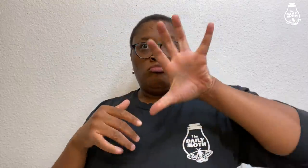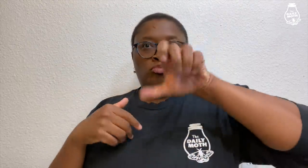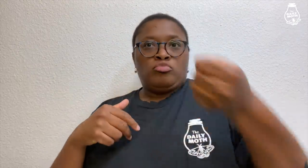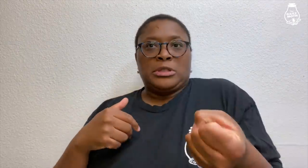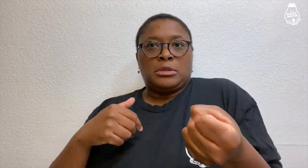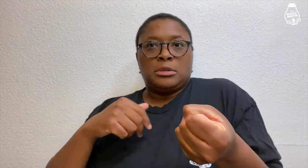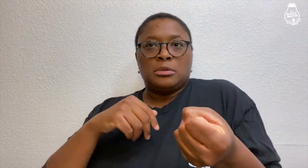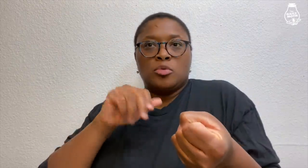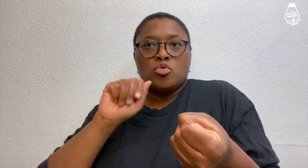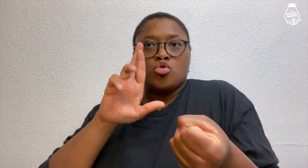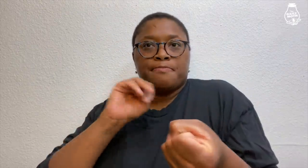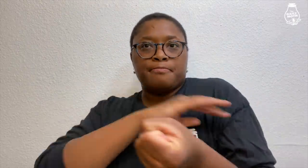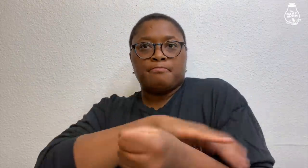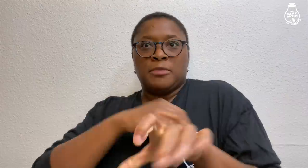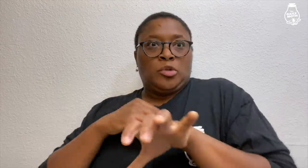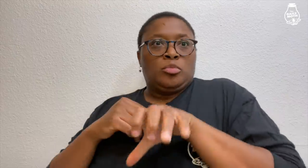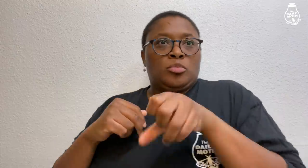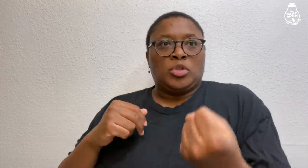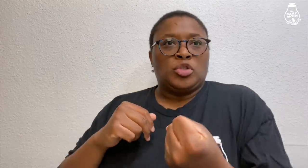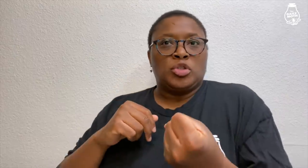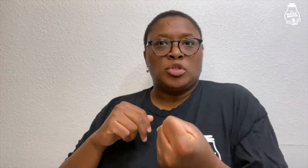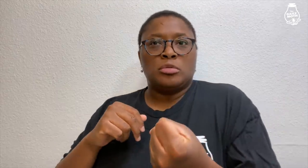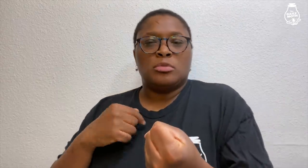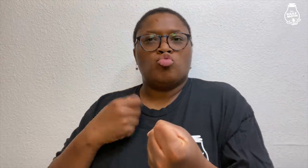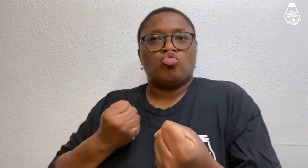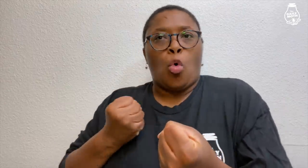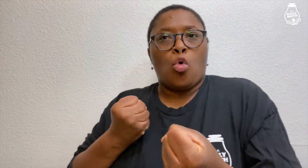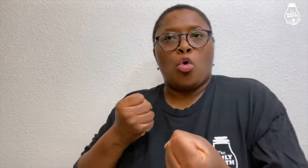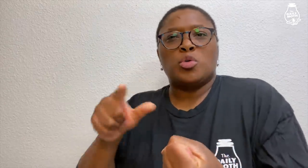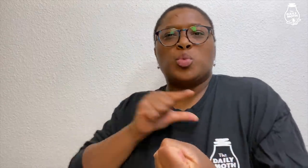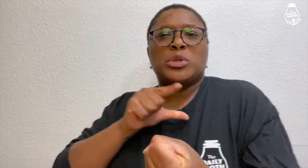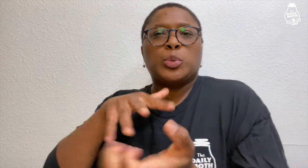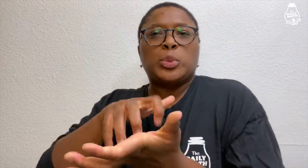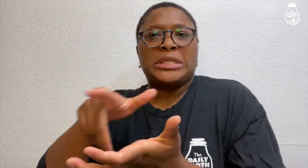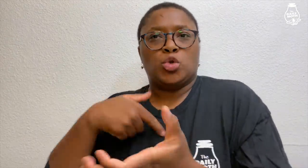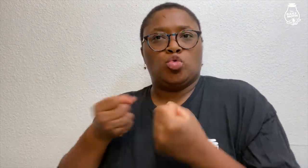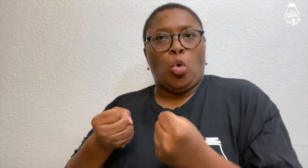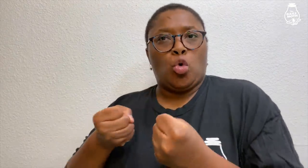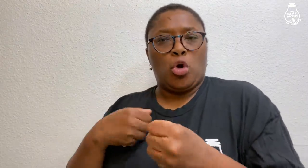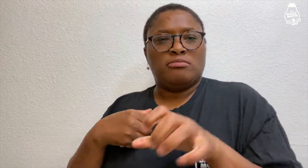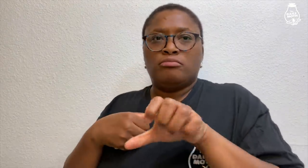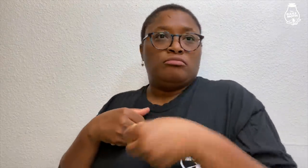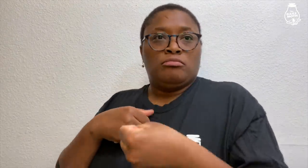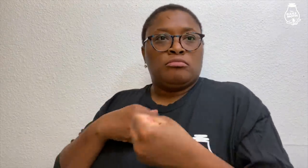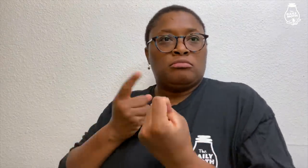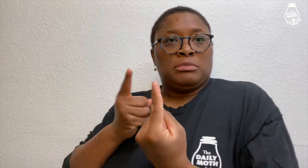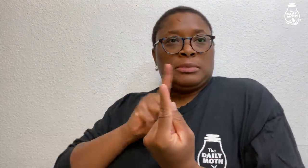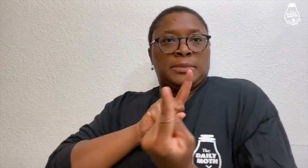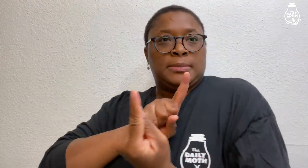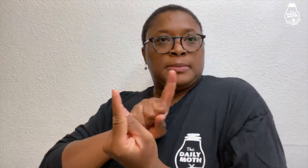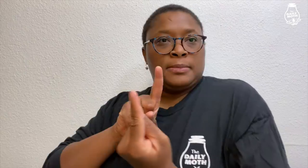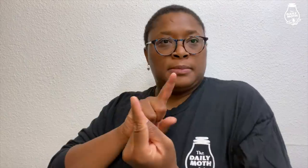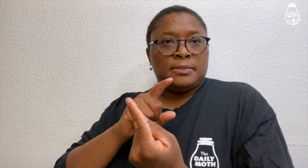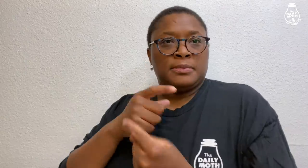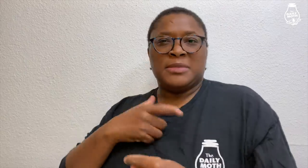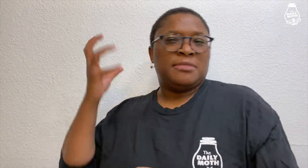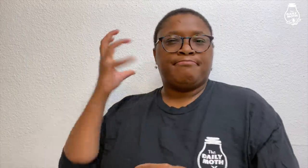I twisted his arm. I'm strong, and he was weak.